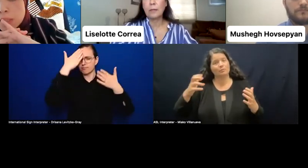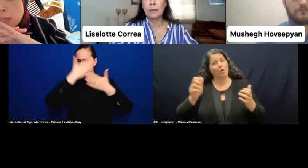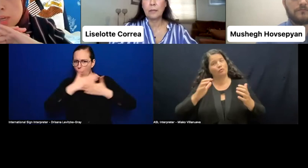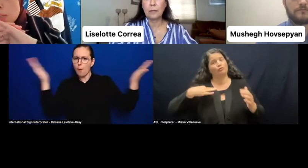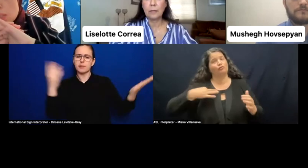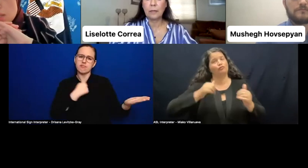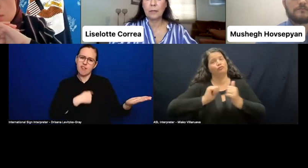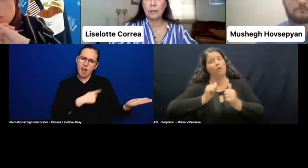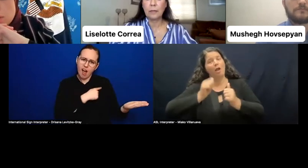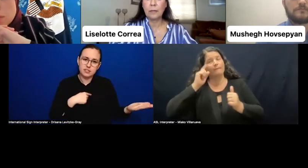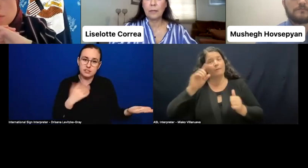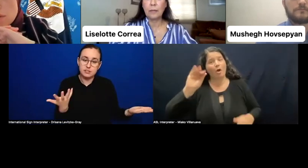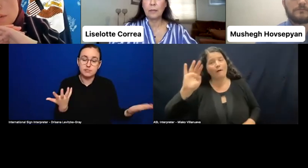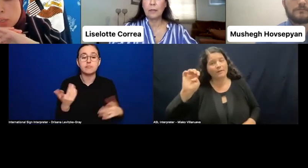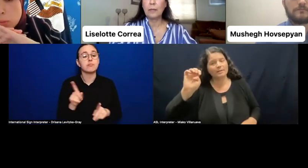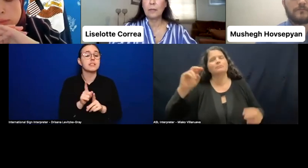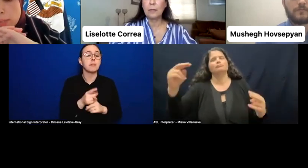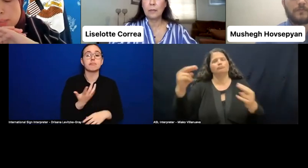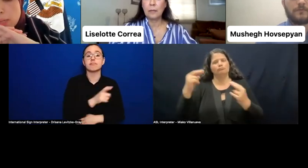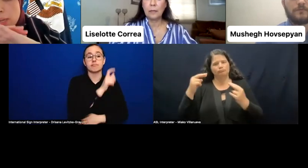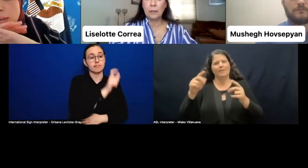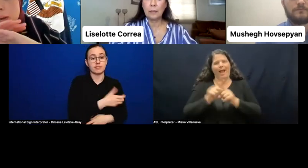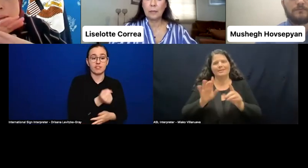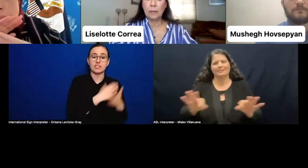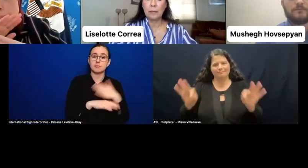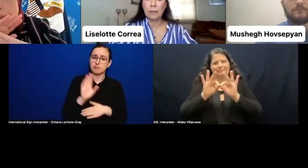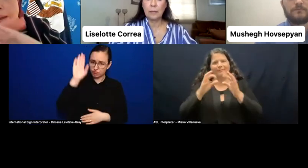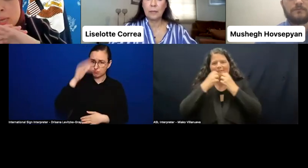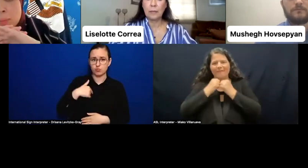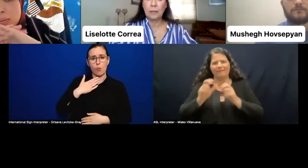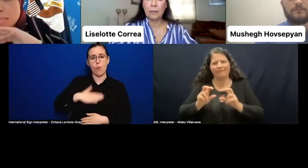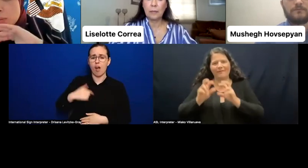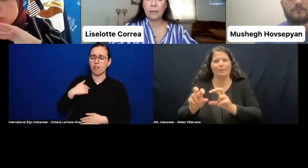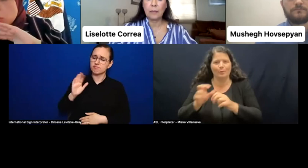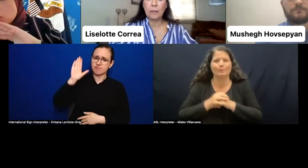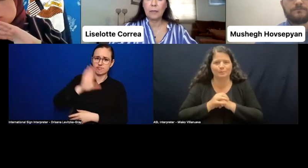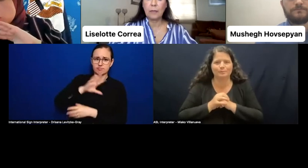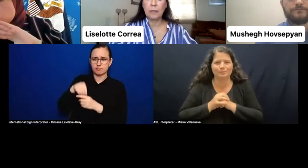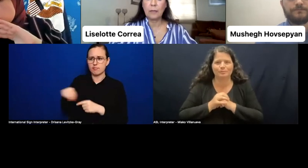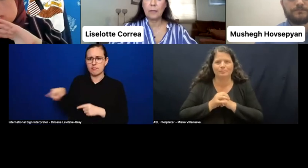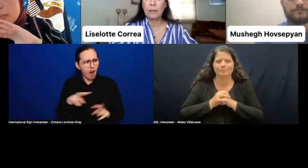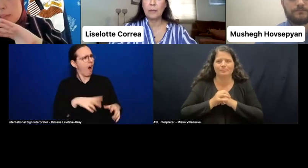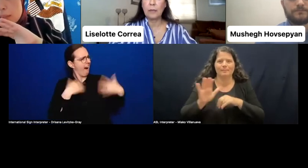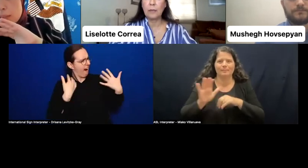they are seen through a value lens? I am going-- just give me-- just one--